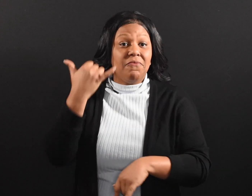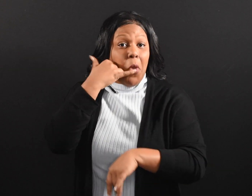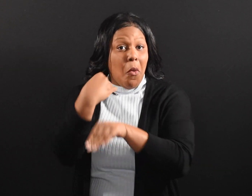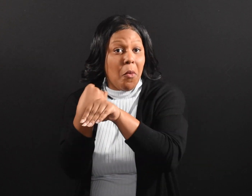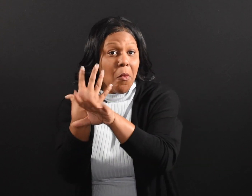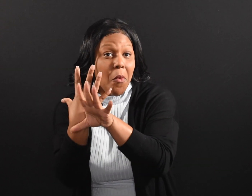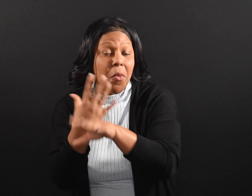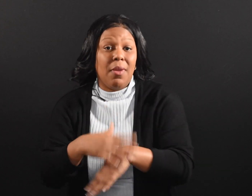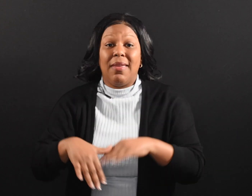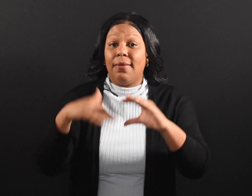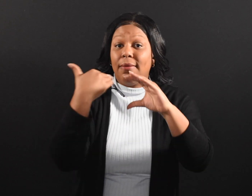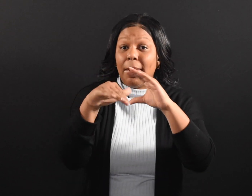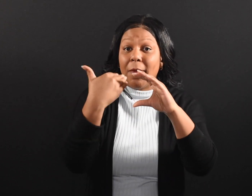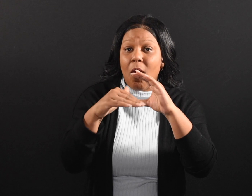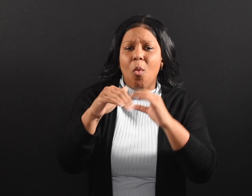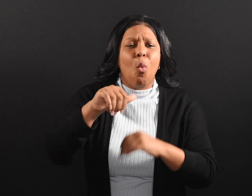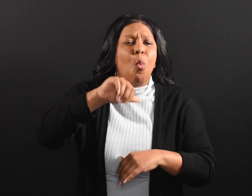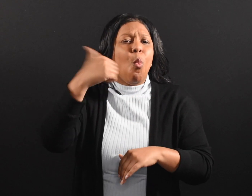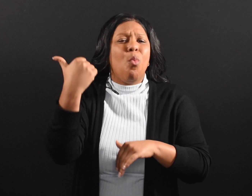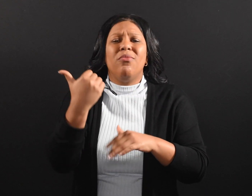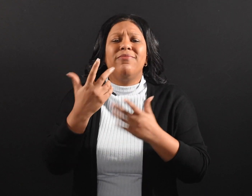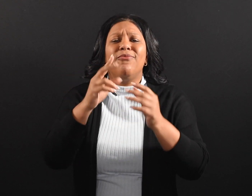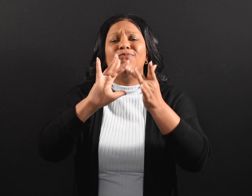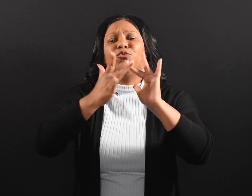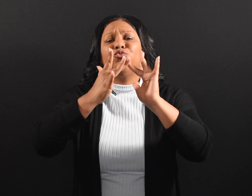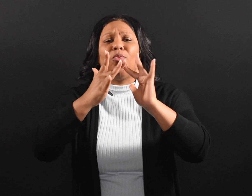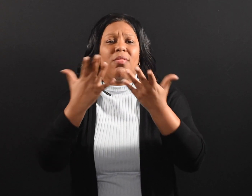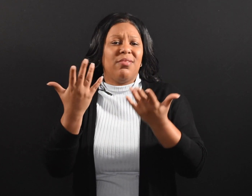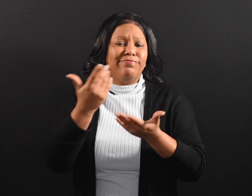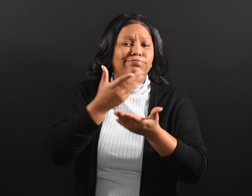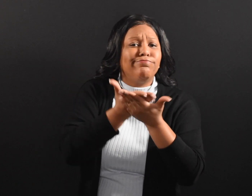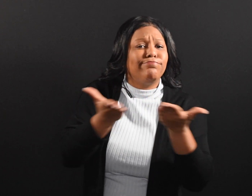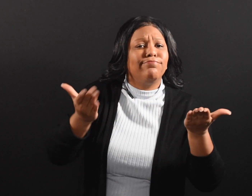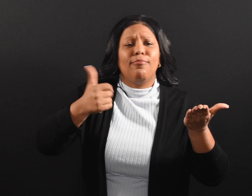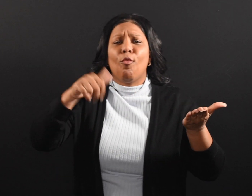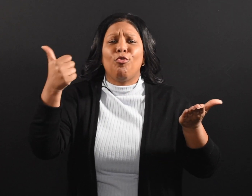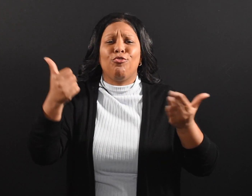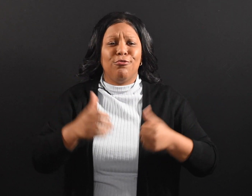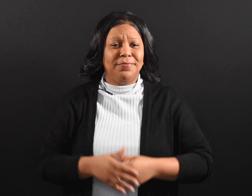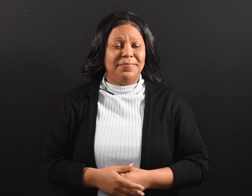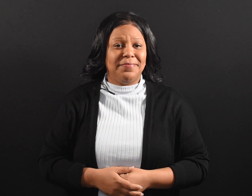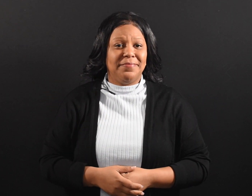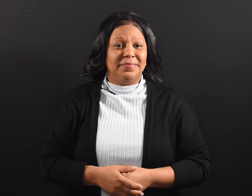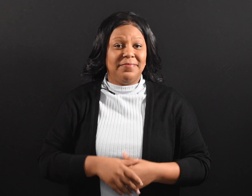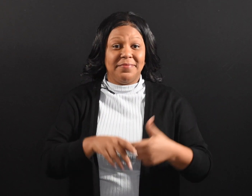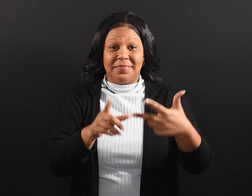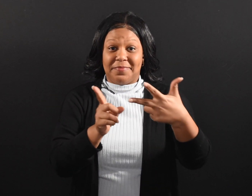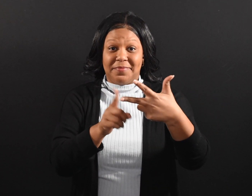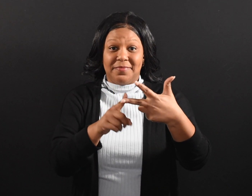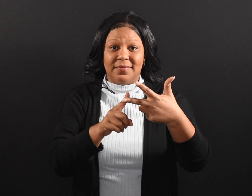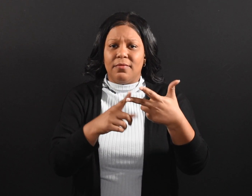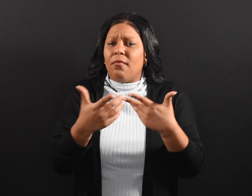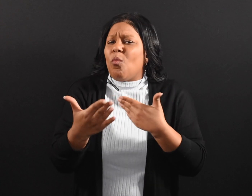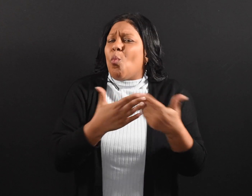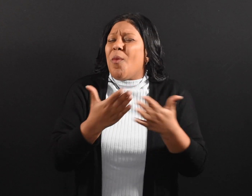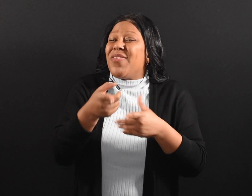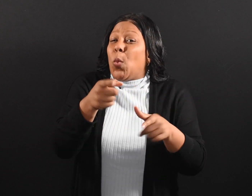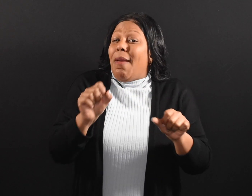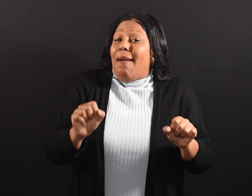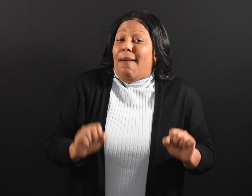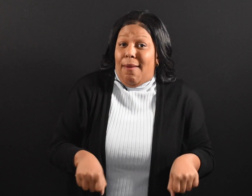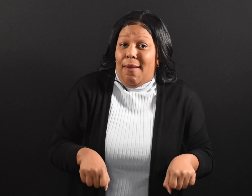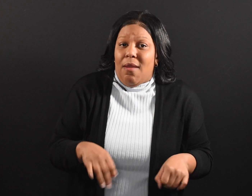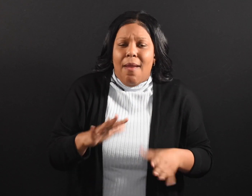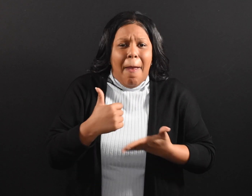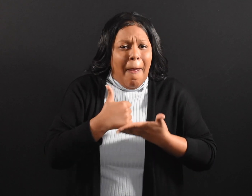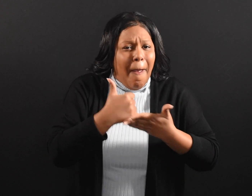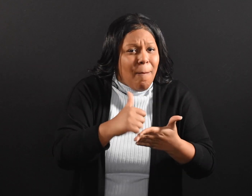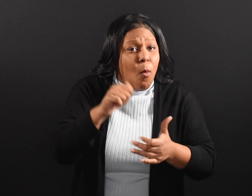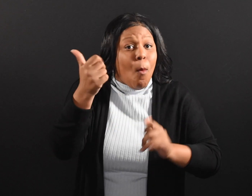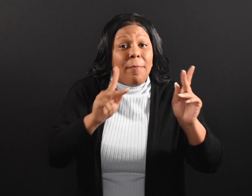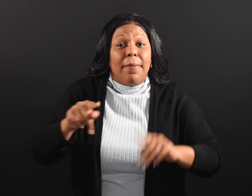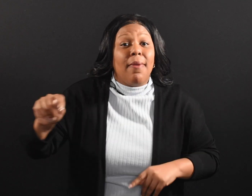emails and other virtual tools. ● Wherever you can, help people in your life who